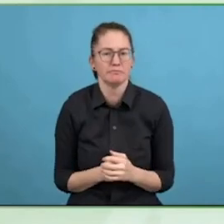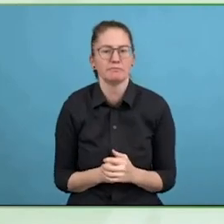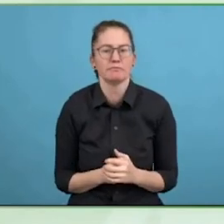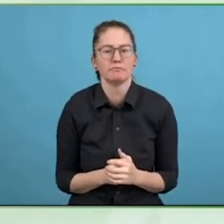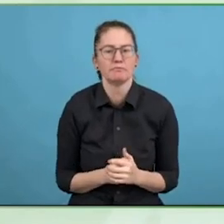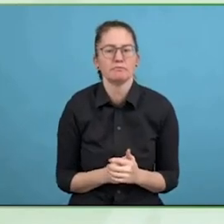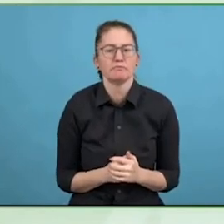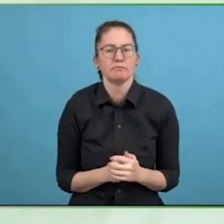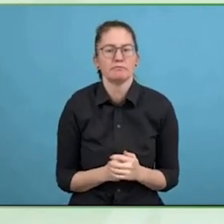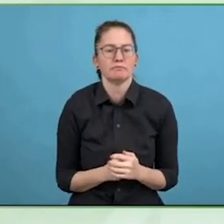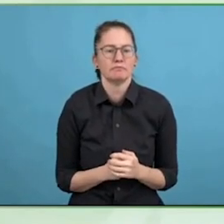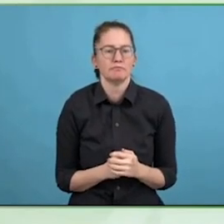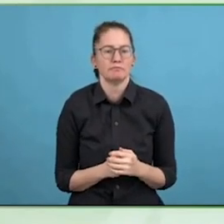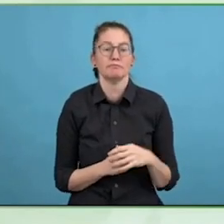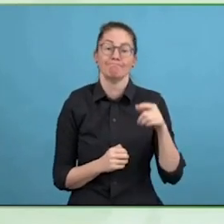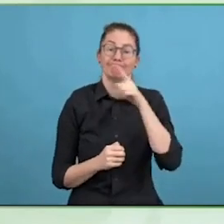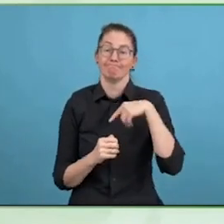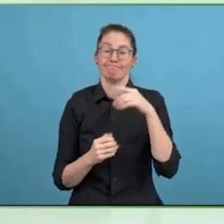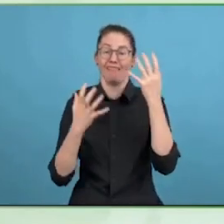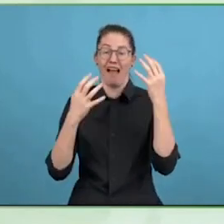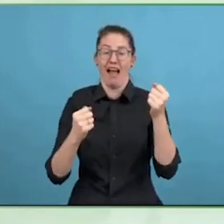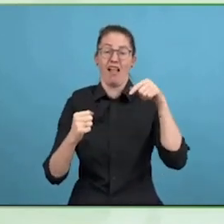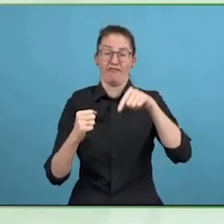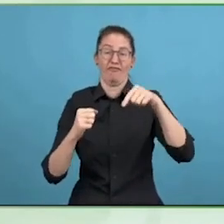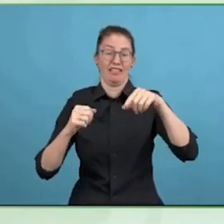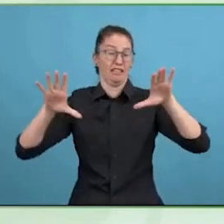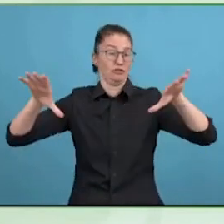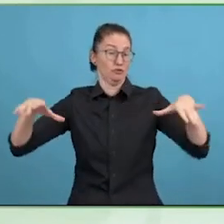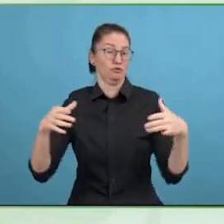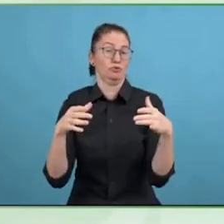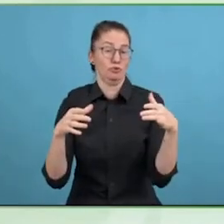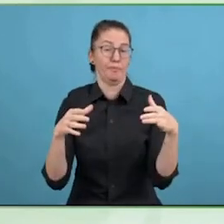So we are doing that to growing our chapters throughout the globe